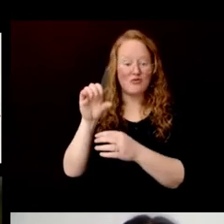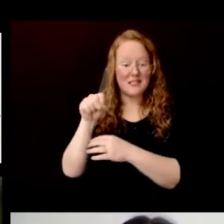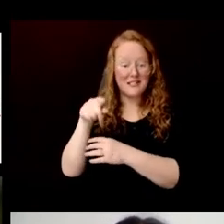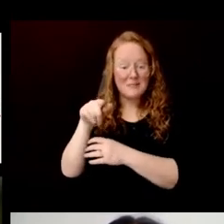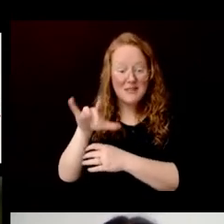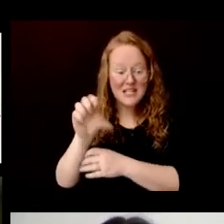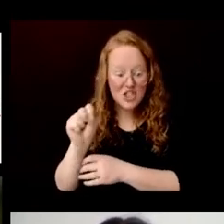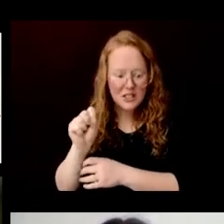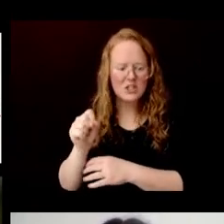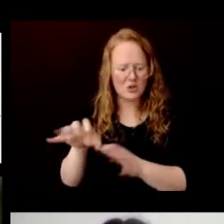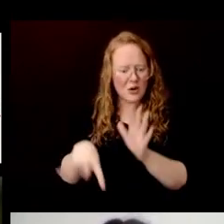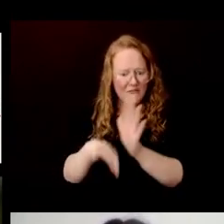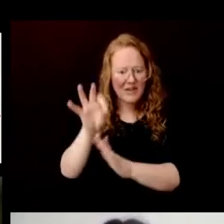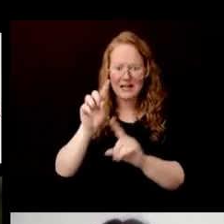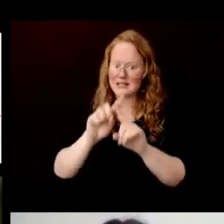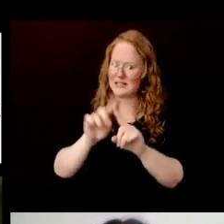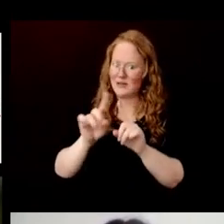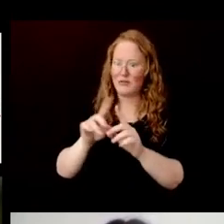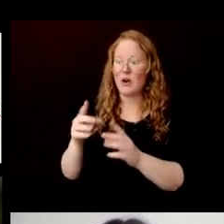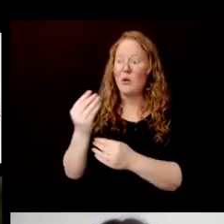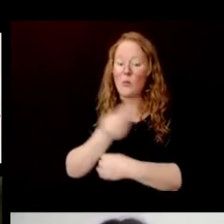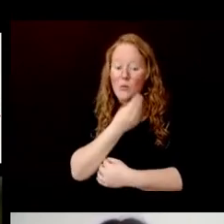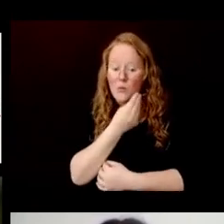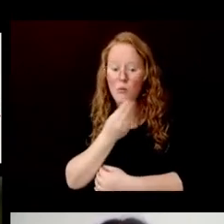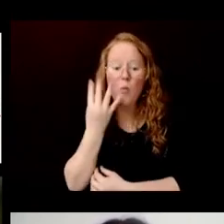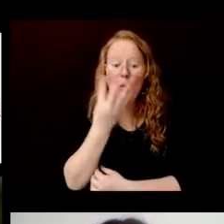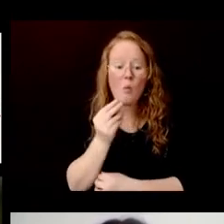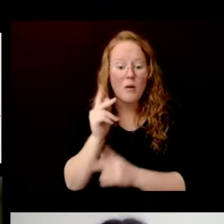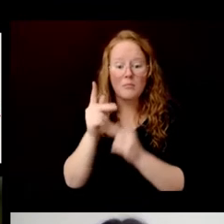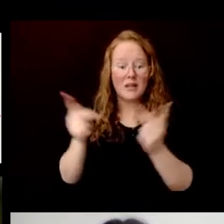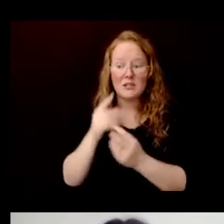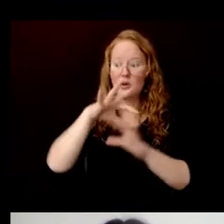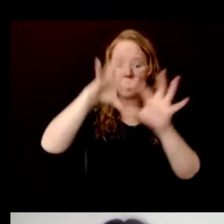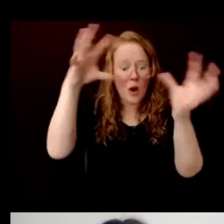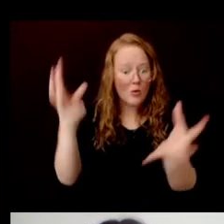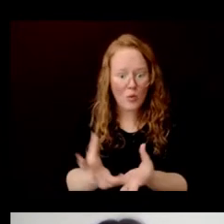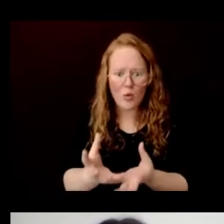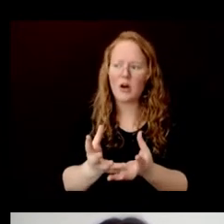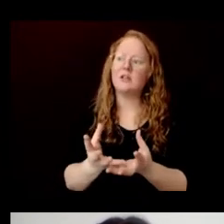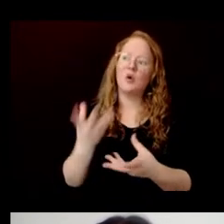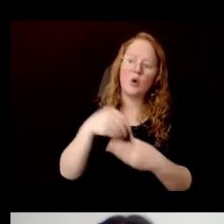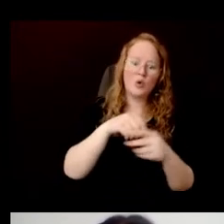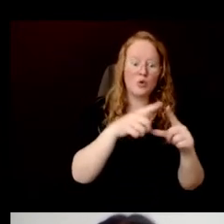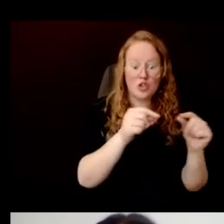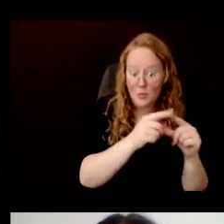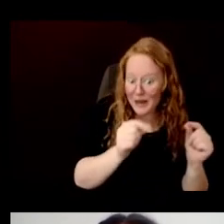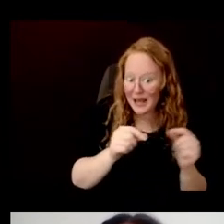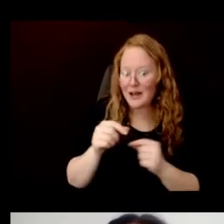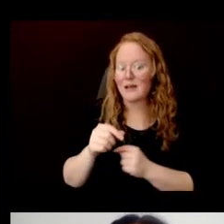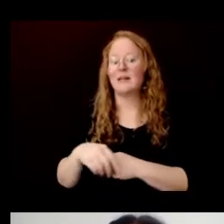That includes species that are used for paper in Japan, Nepal, and also as we can see: Vietnam.